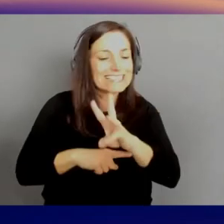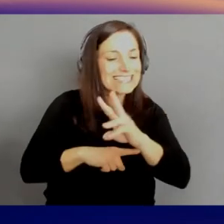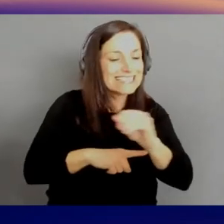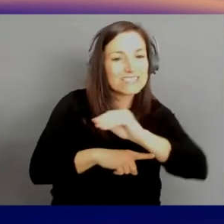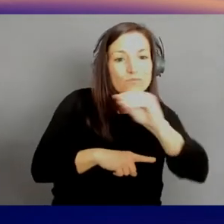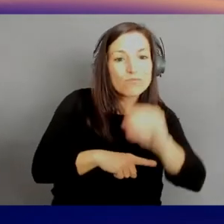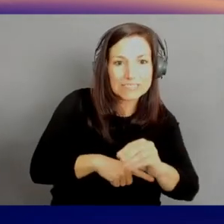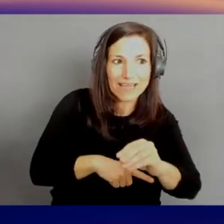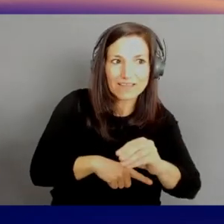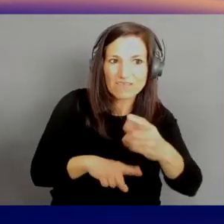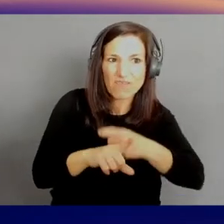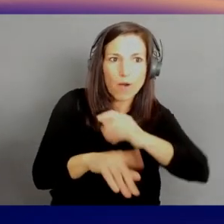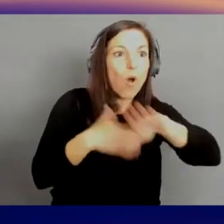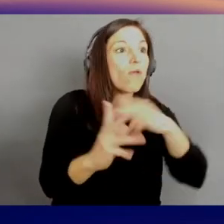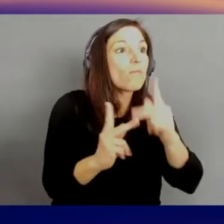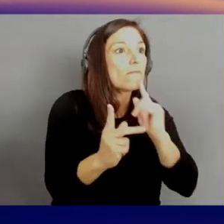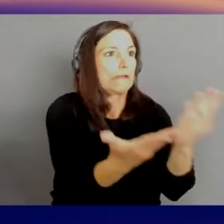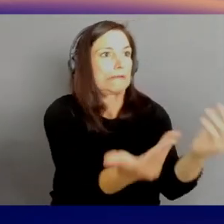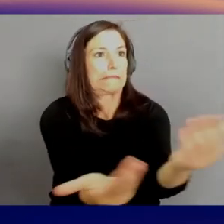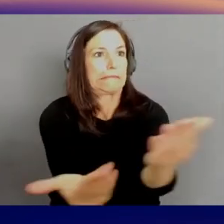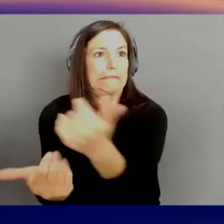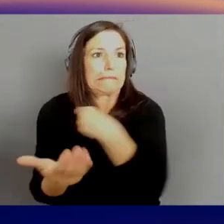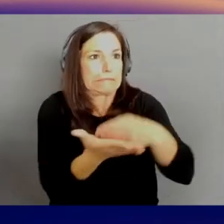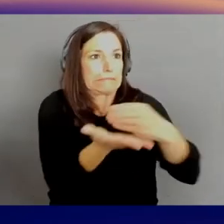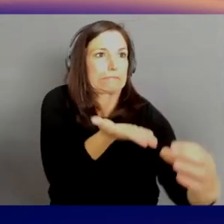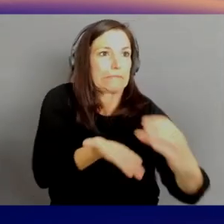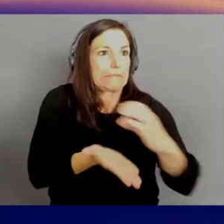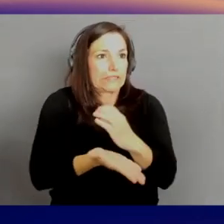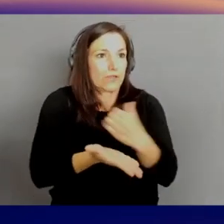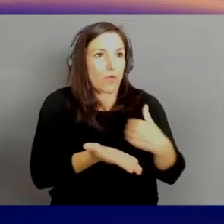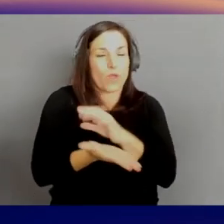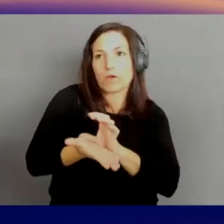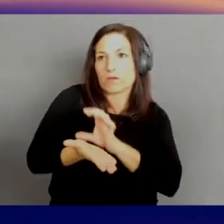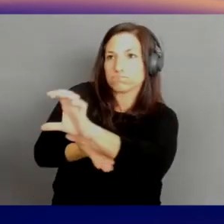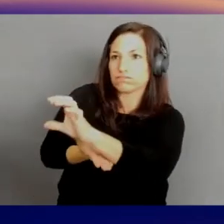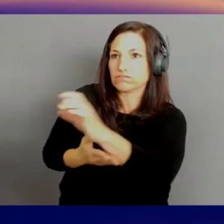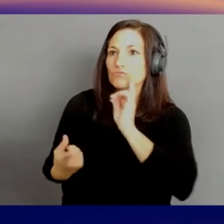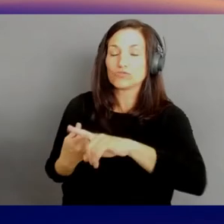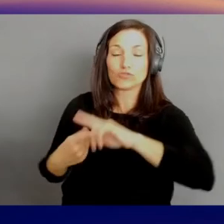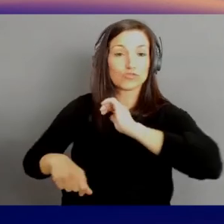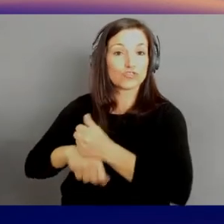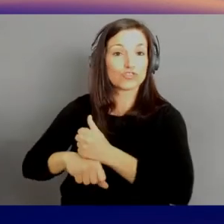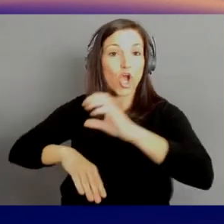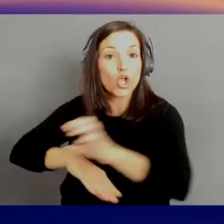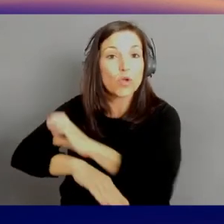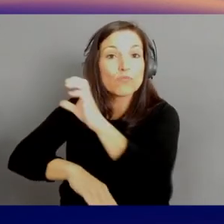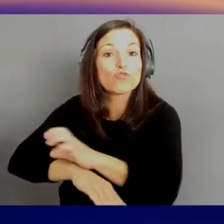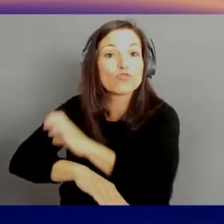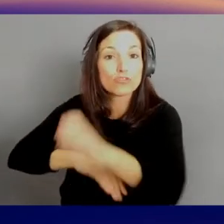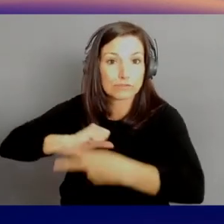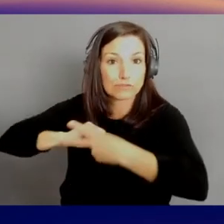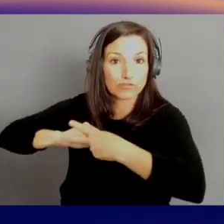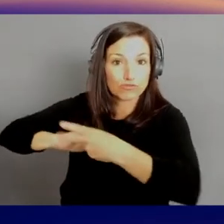on office space and computers. Now startups are forming a team, trying something,